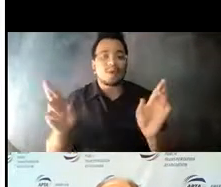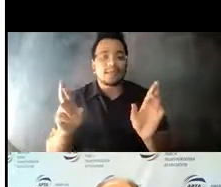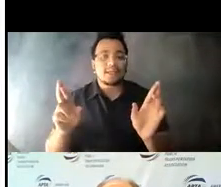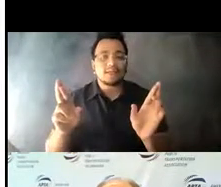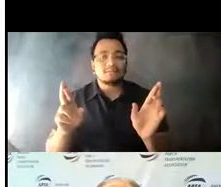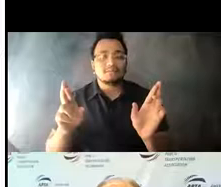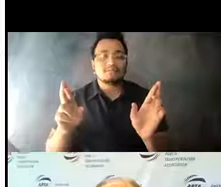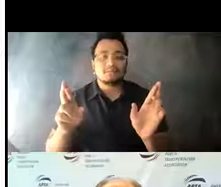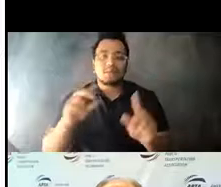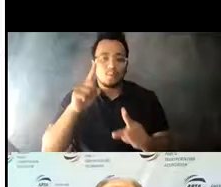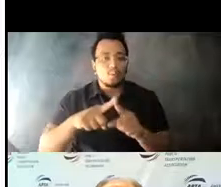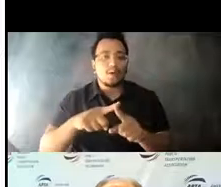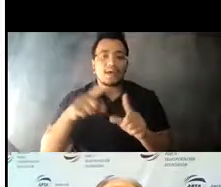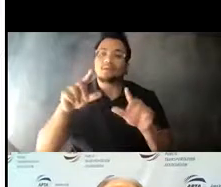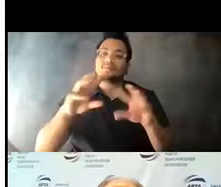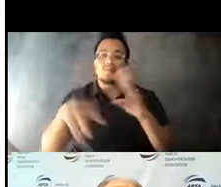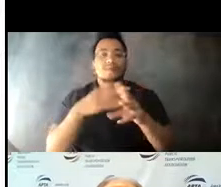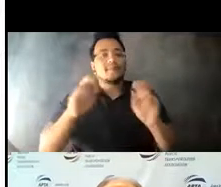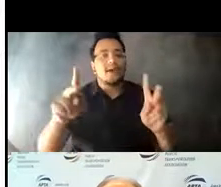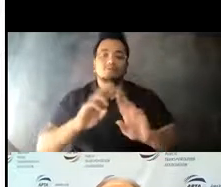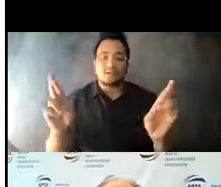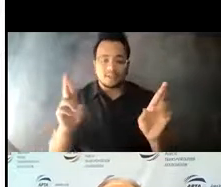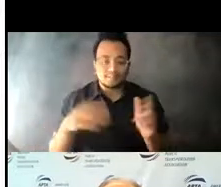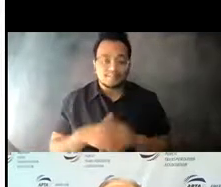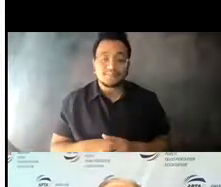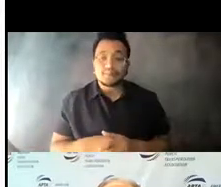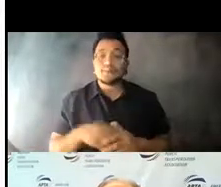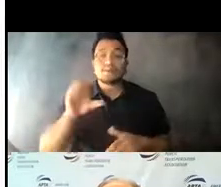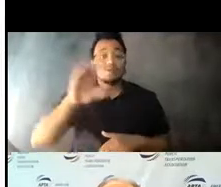14:15:35 As part of its efforts to welcome back riders, Chicago Transit Authorities'